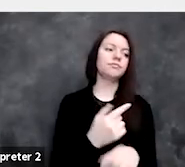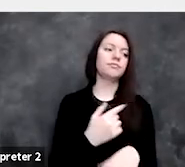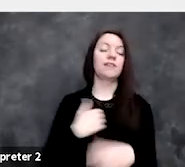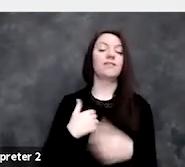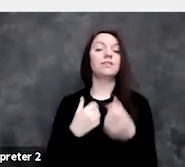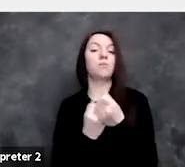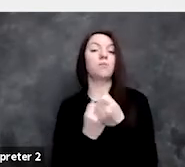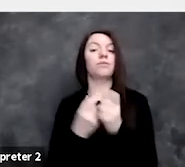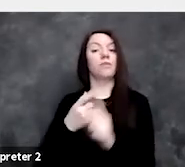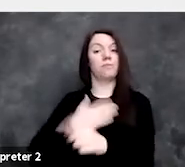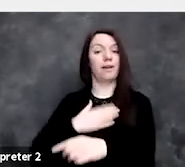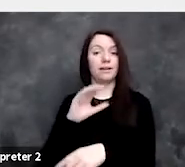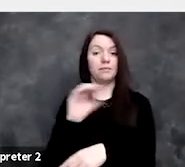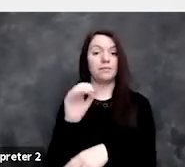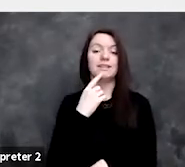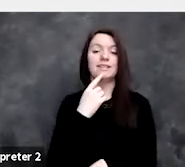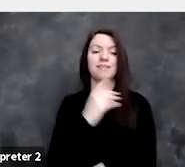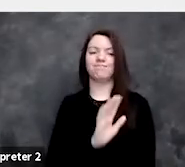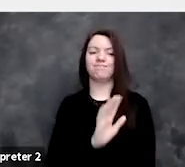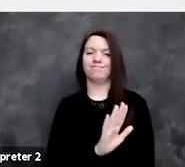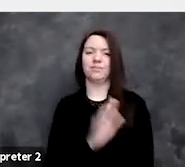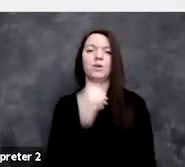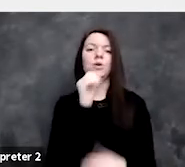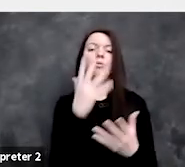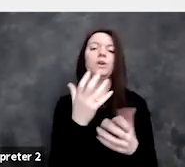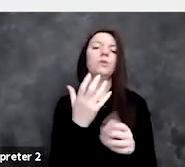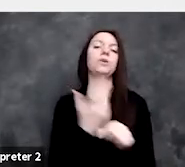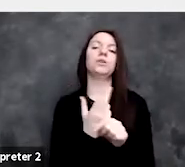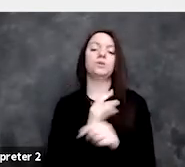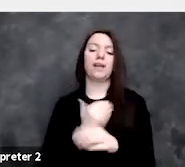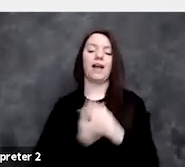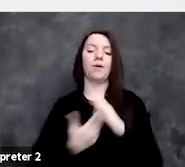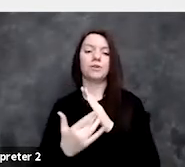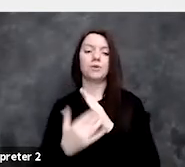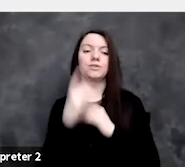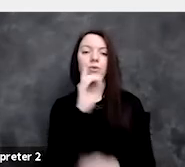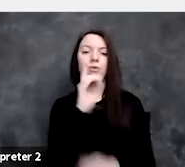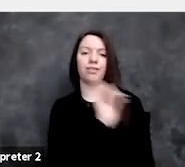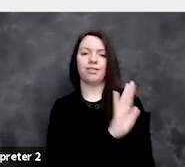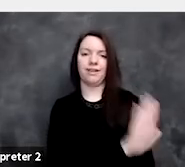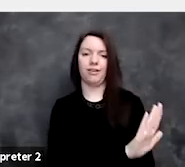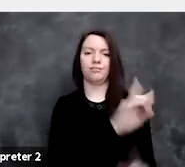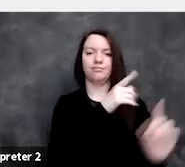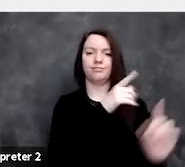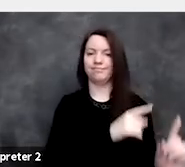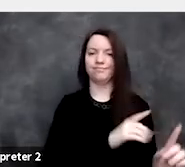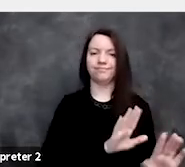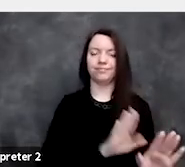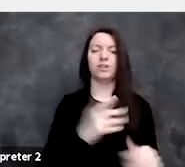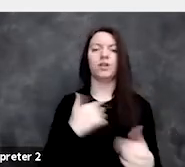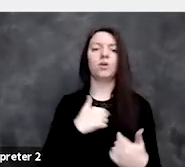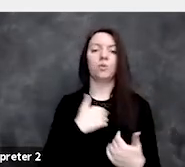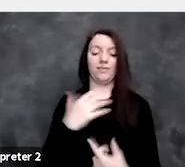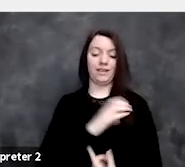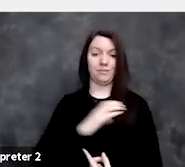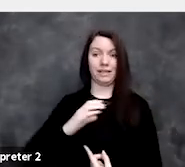"You know what, we don't want to use our tools for that". No, we don't, you know, we have committees that will review,